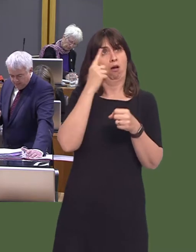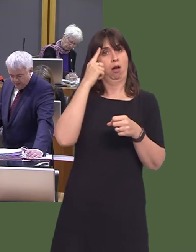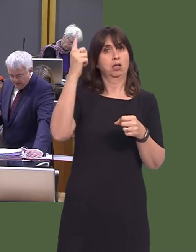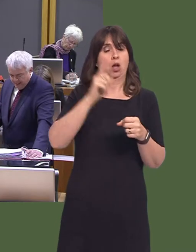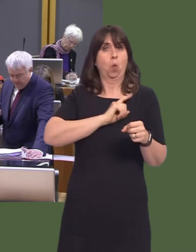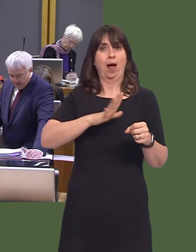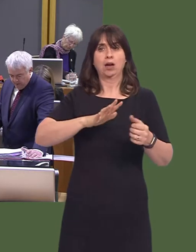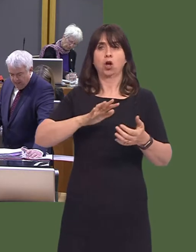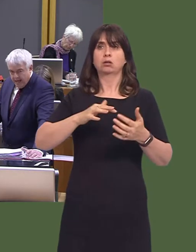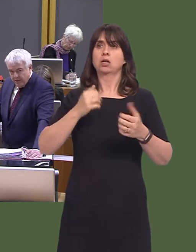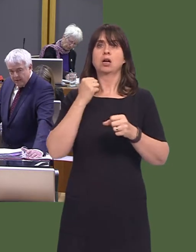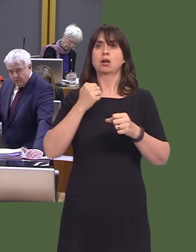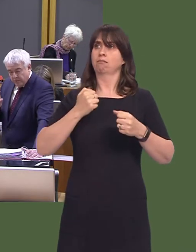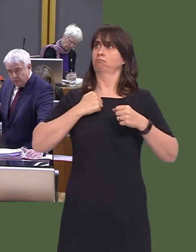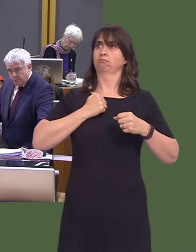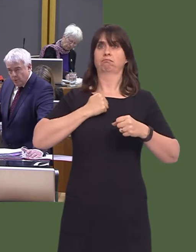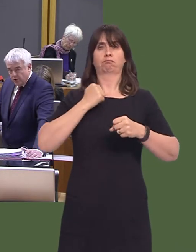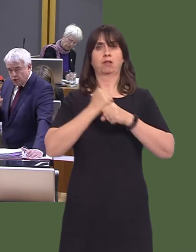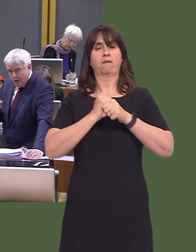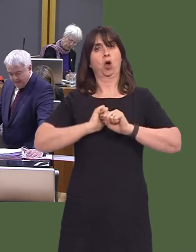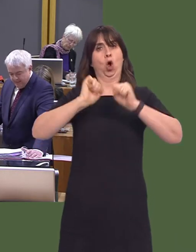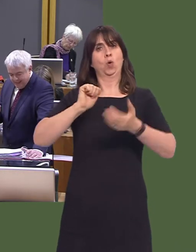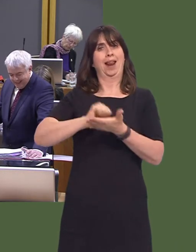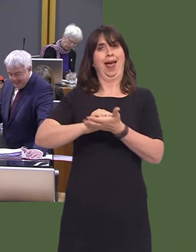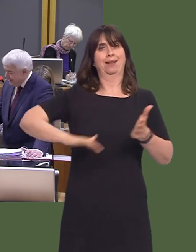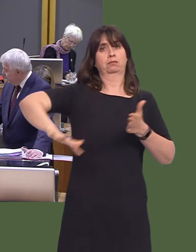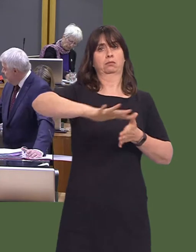of public land available and therefore, of course, more attractive and accessible to